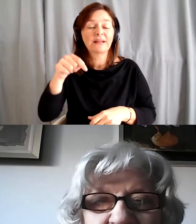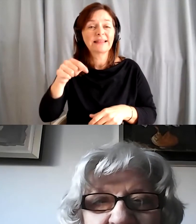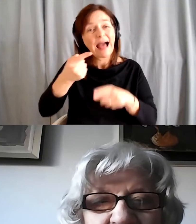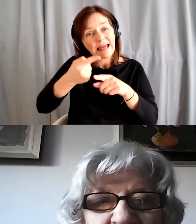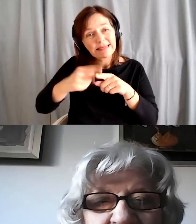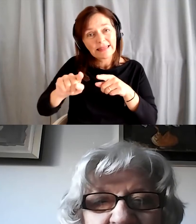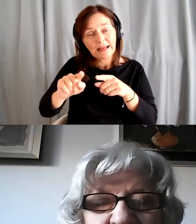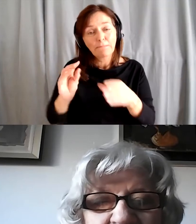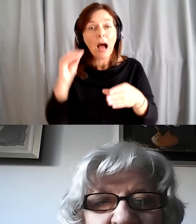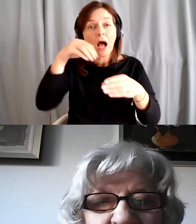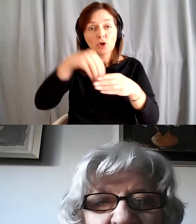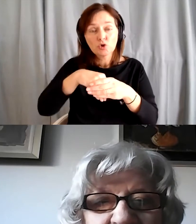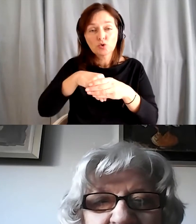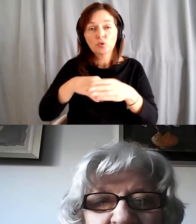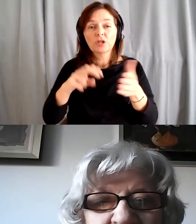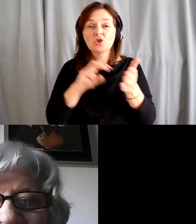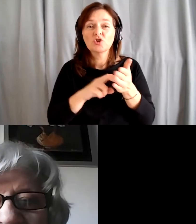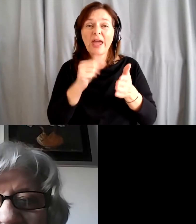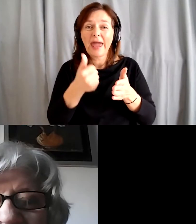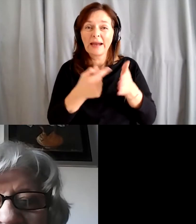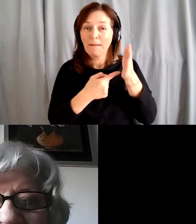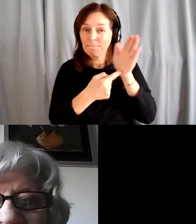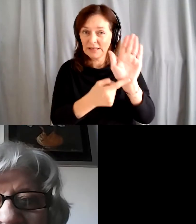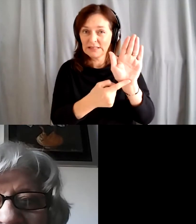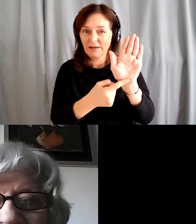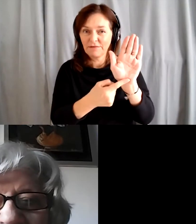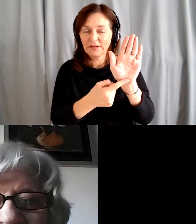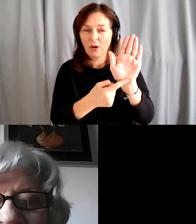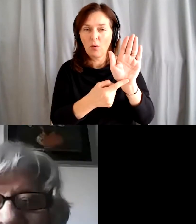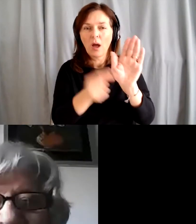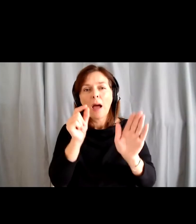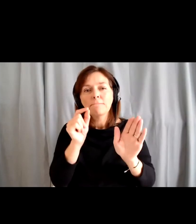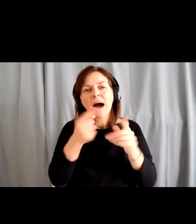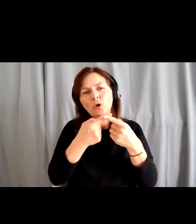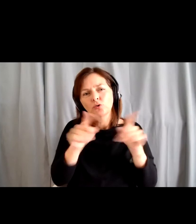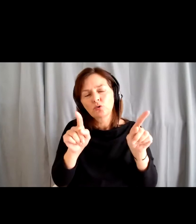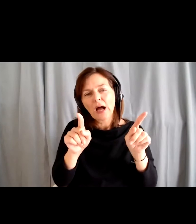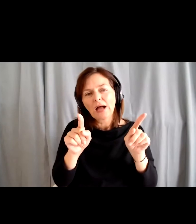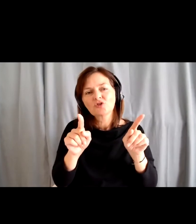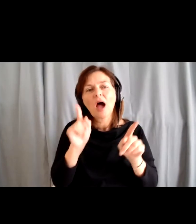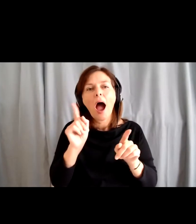video presentation, a little different but no less valuable.